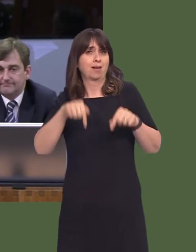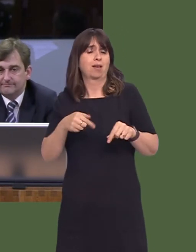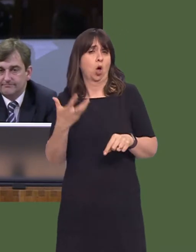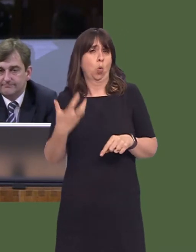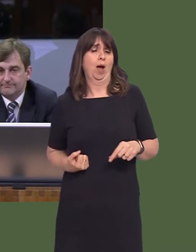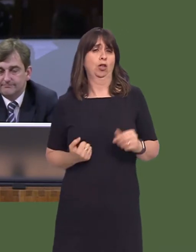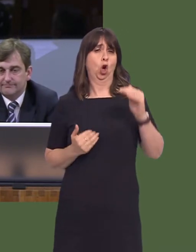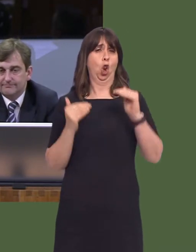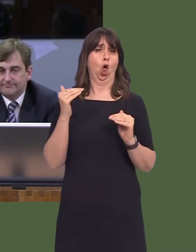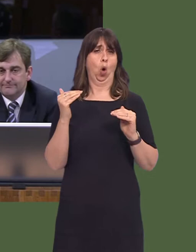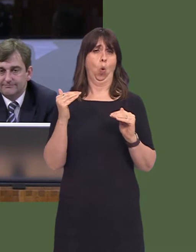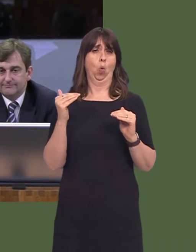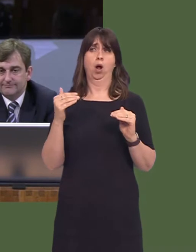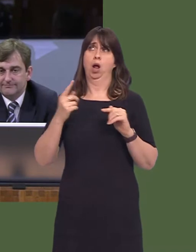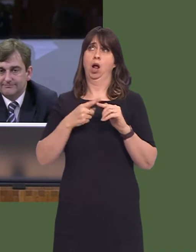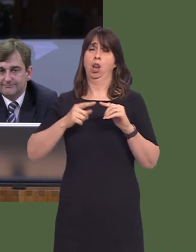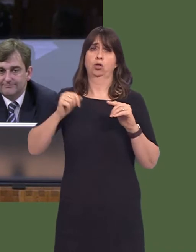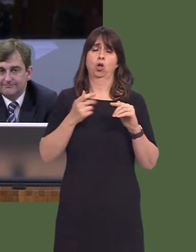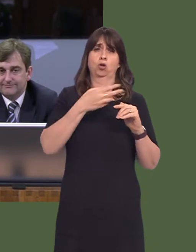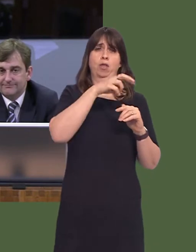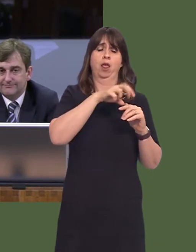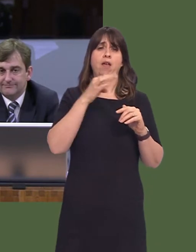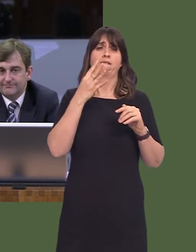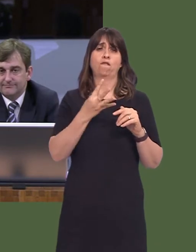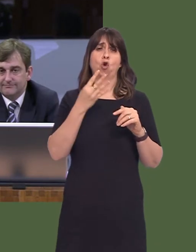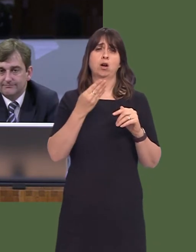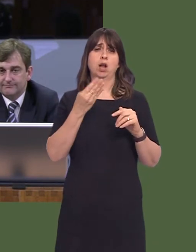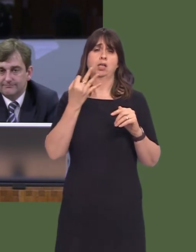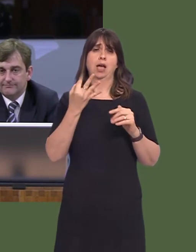pay of any part of the United Kingdomó£498 is the average take-home pay here in Wales,